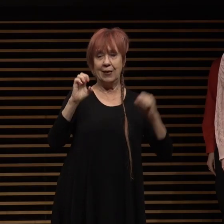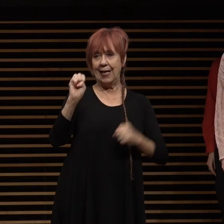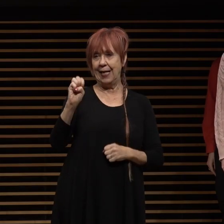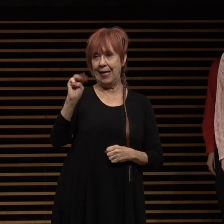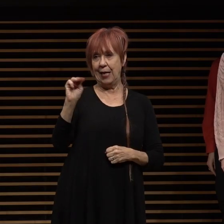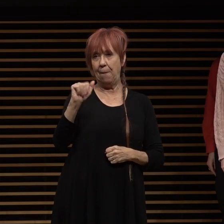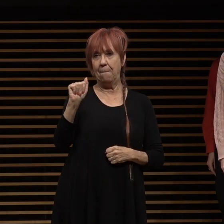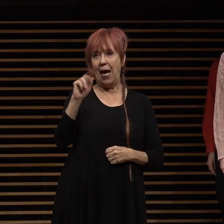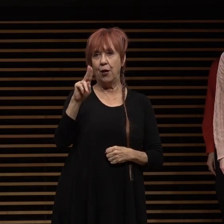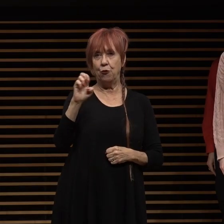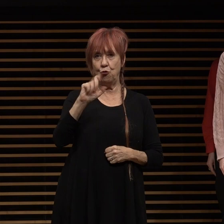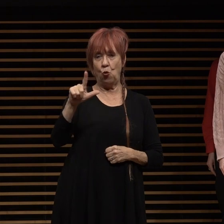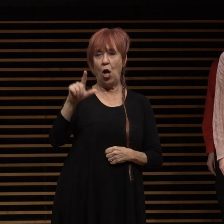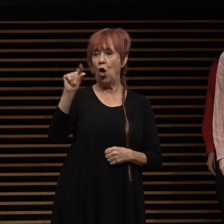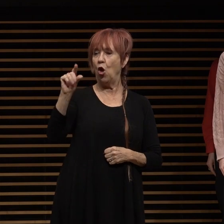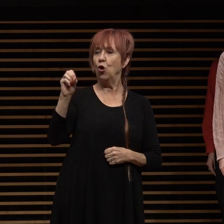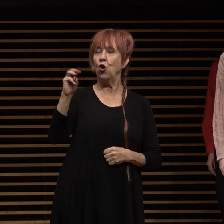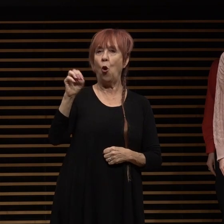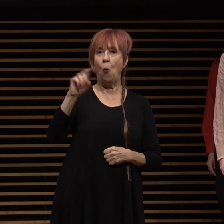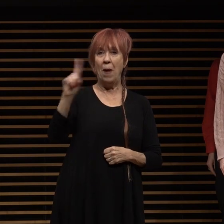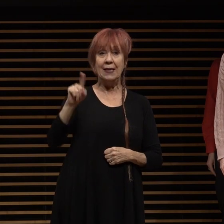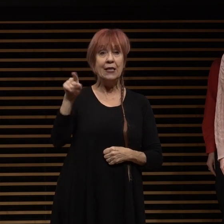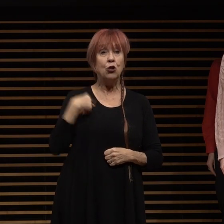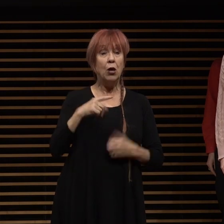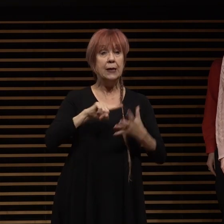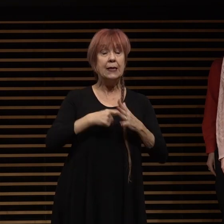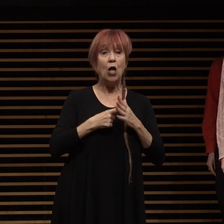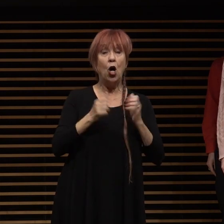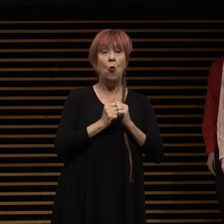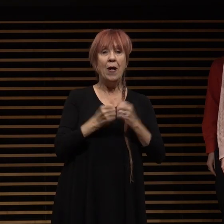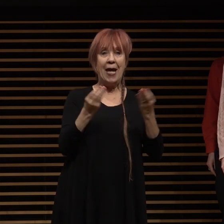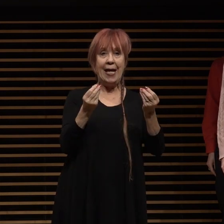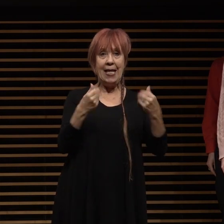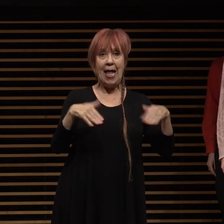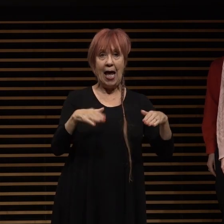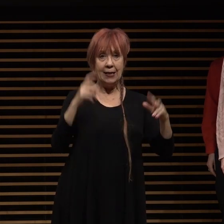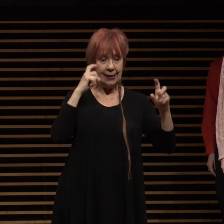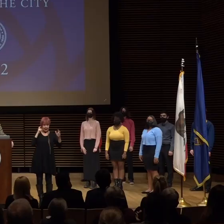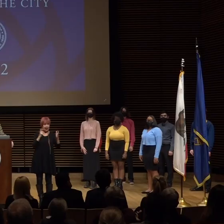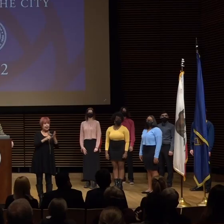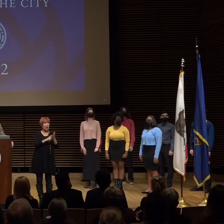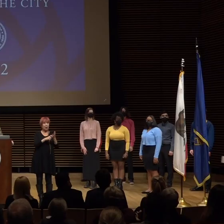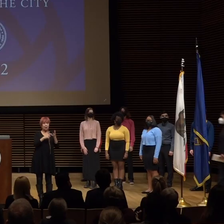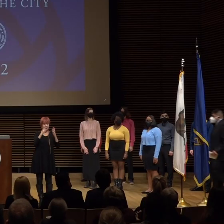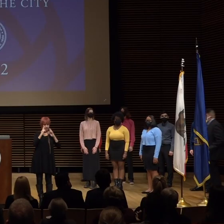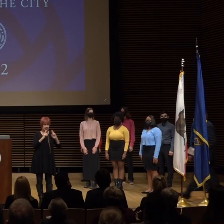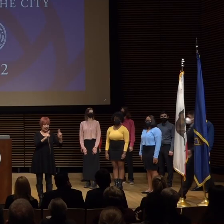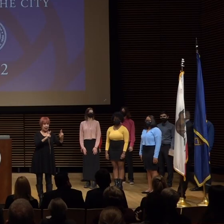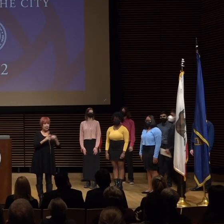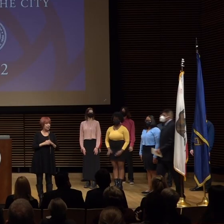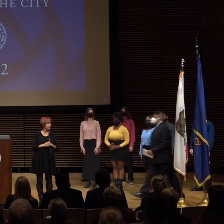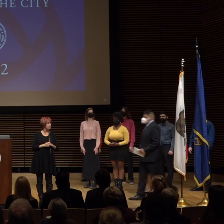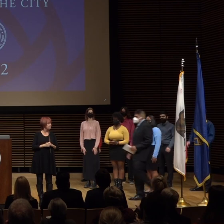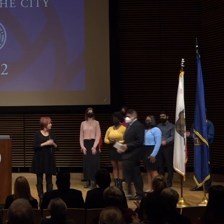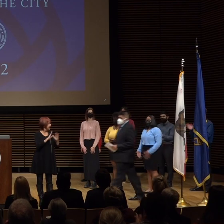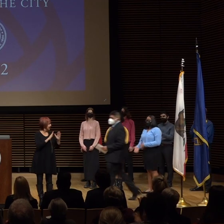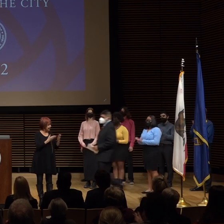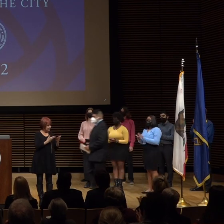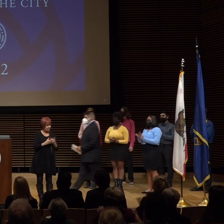will begin our program with a land acknowledgement emmanuel are you here